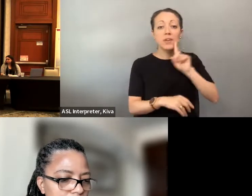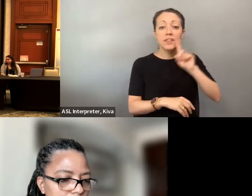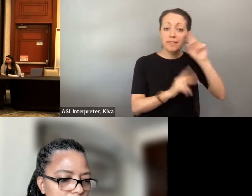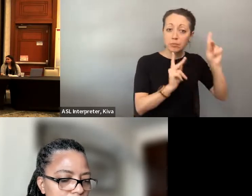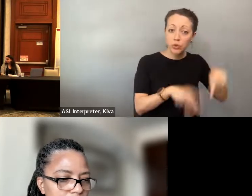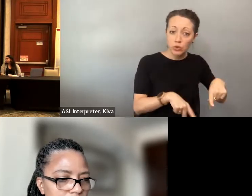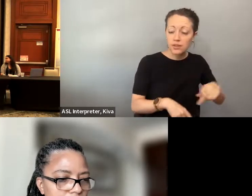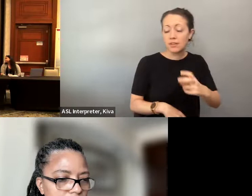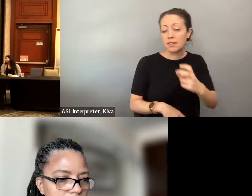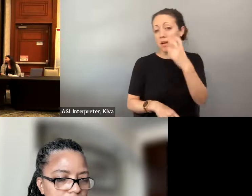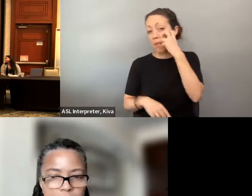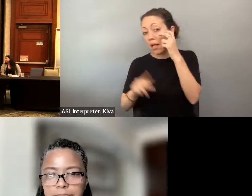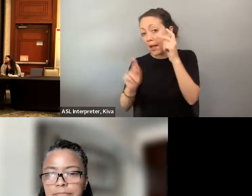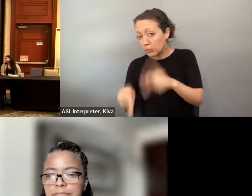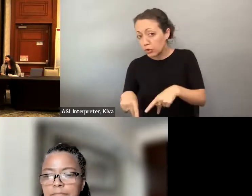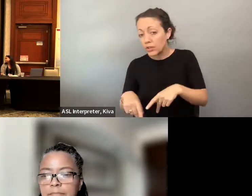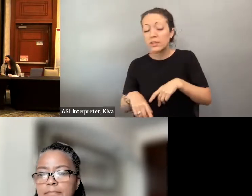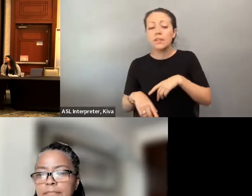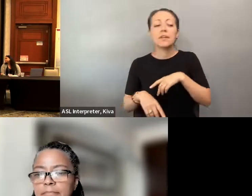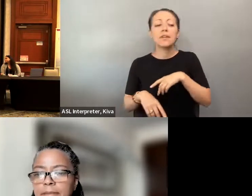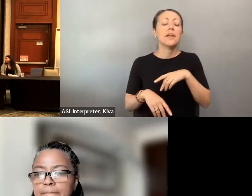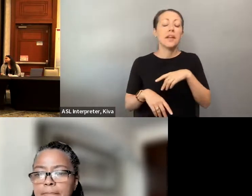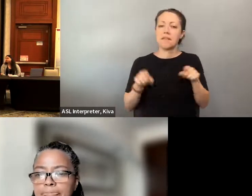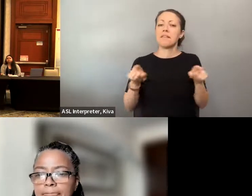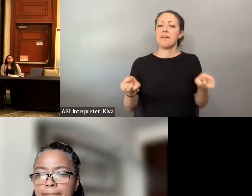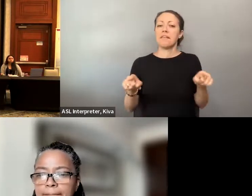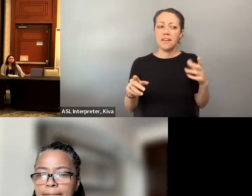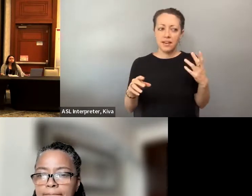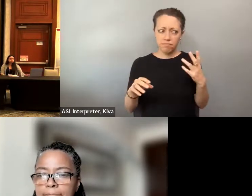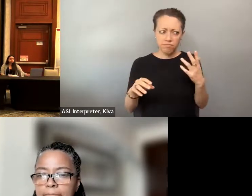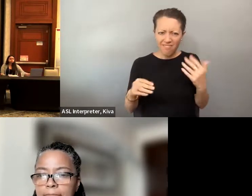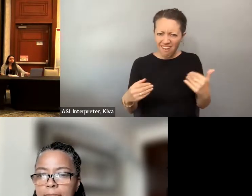I, a person who was totally blind, and that did present some challenges.